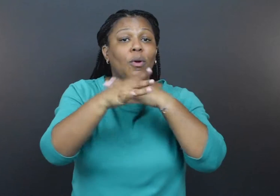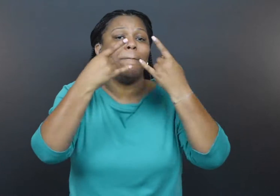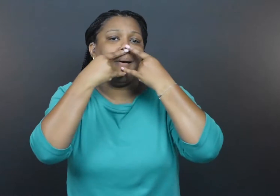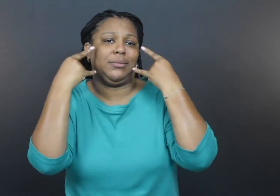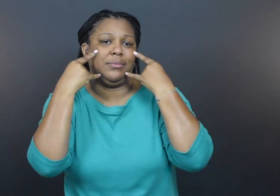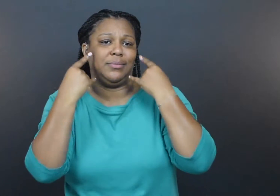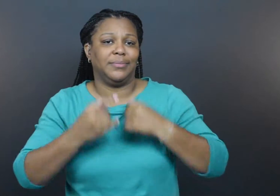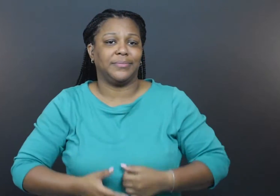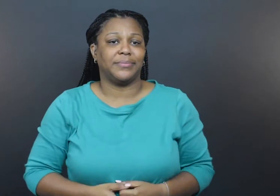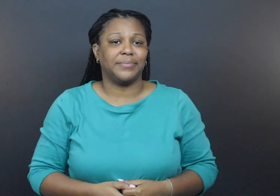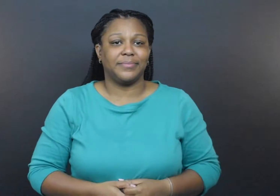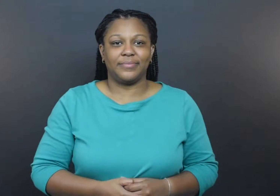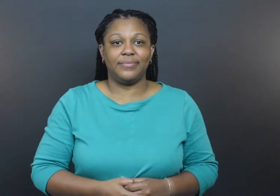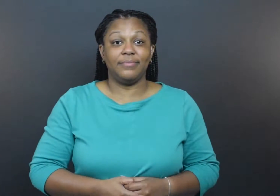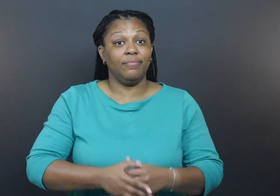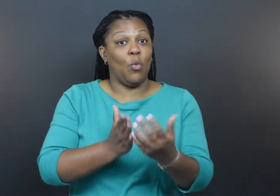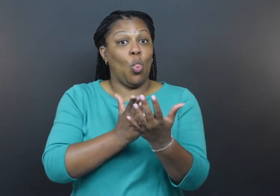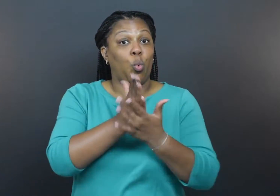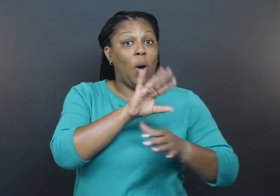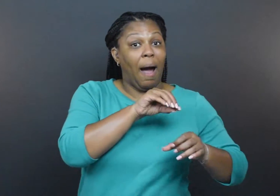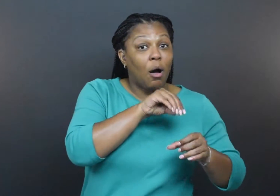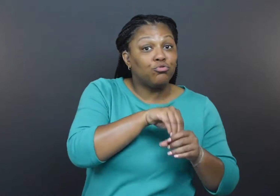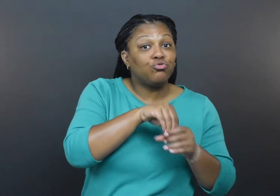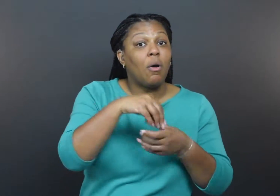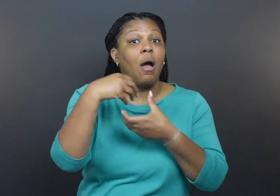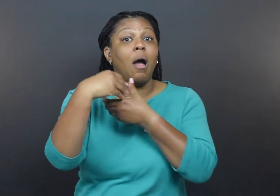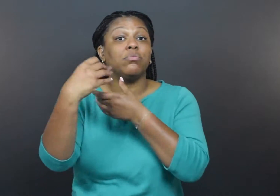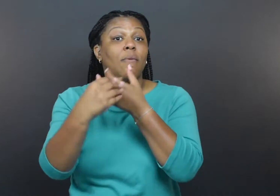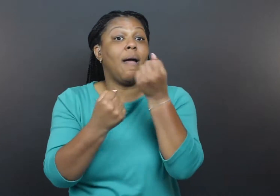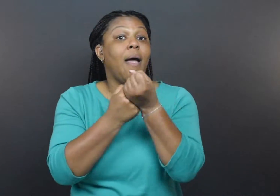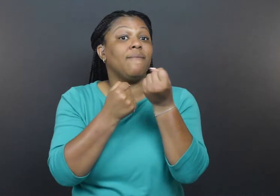In a community, connections are everything. Over the last two years, the COVID-19 pandemic took away many of the opportunities for the connections that had been built in communities across our state. For the disability community, many connections, advocacy, and support for people with disabilities and their caregivers disappeared during the pandemic, leaving them vulnerable to both COVID-19 and a host of other mental and physical health issues.